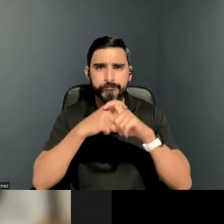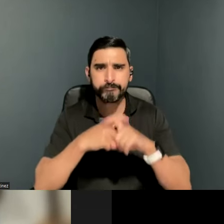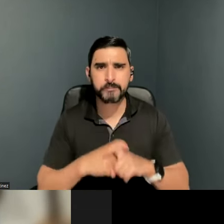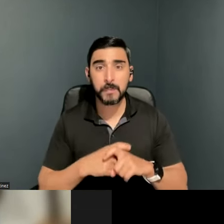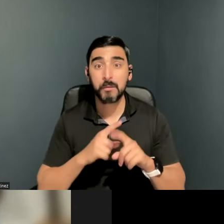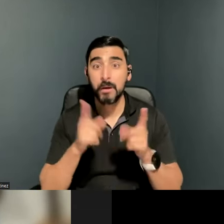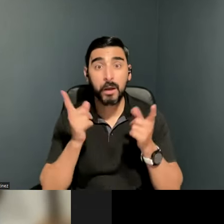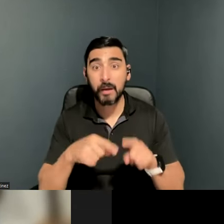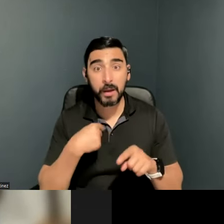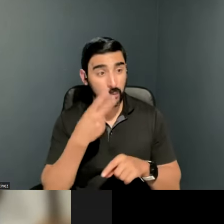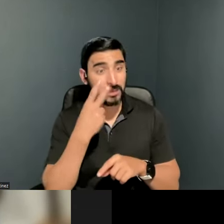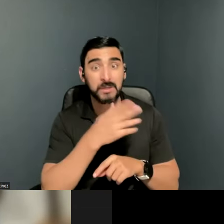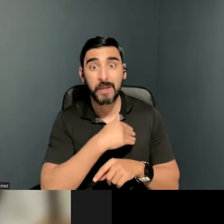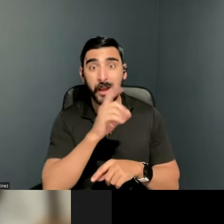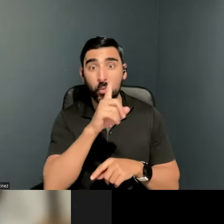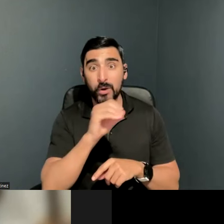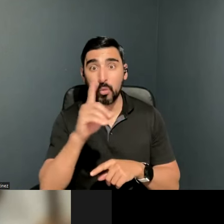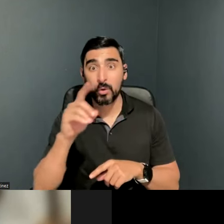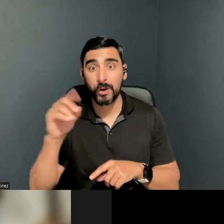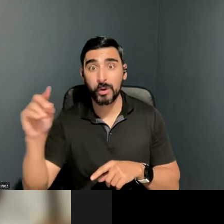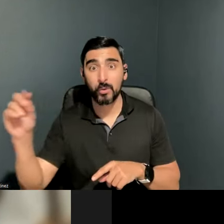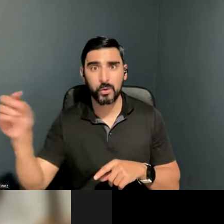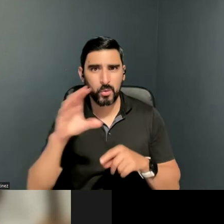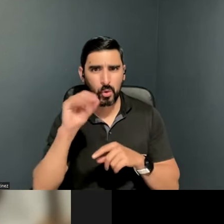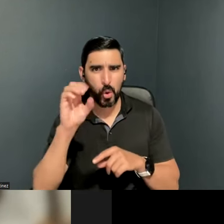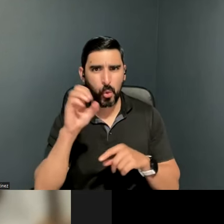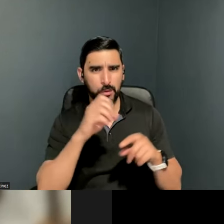understand it. I thought I was losing my mind, I checked myself into Harding,